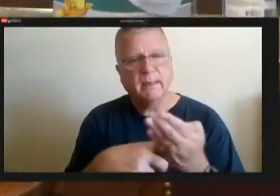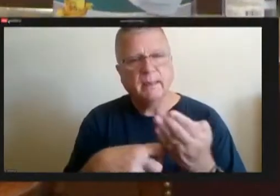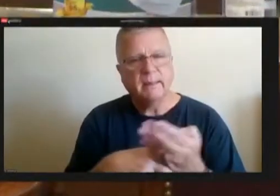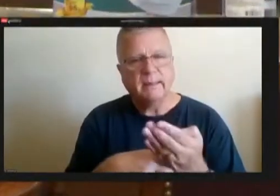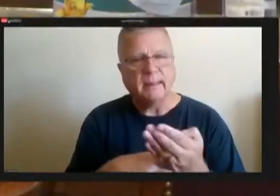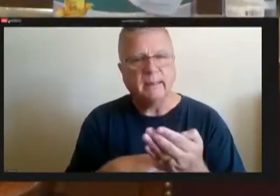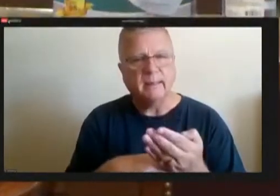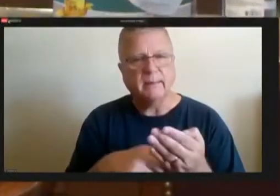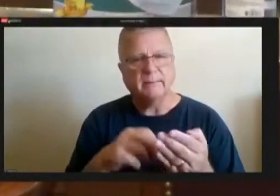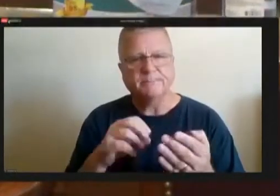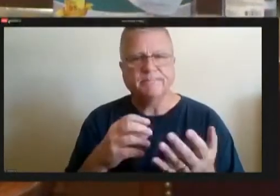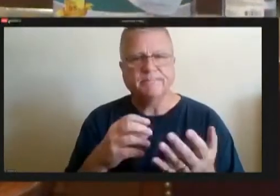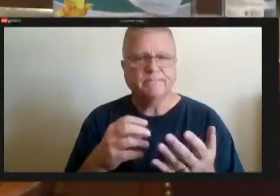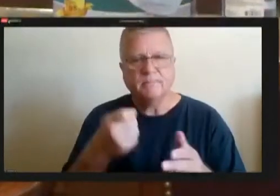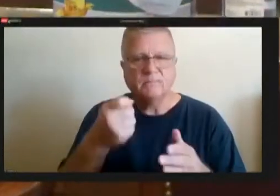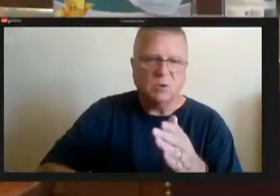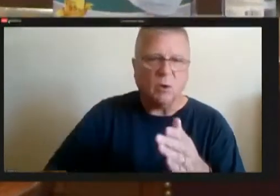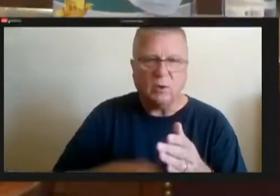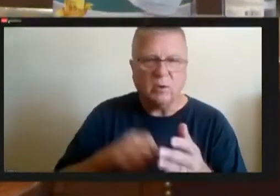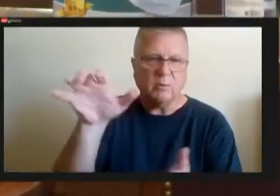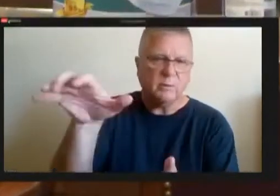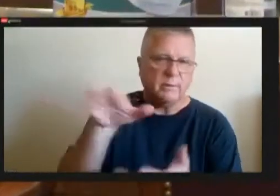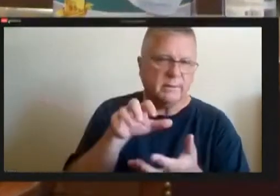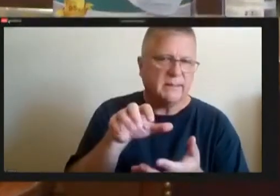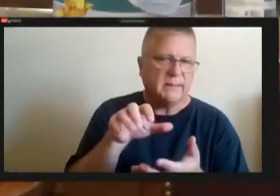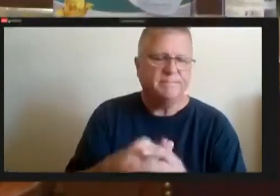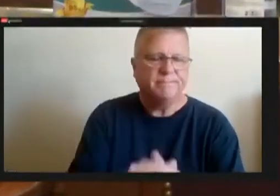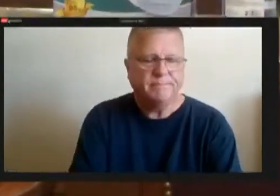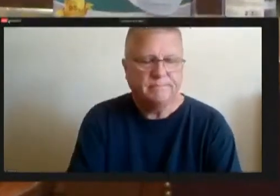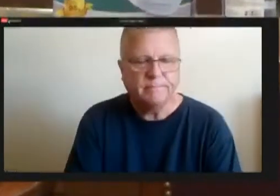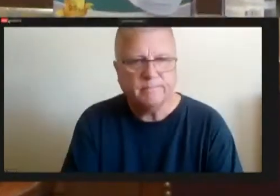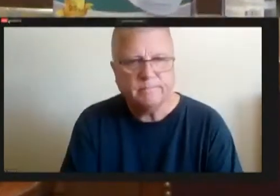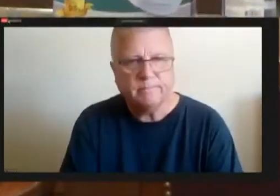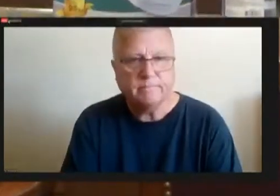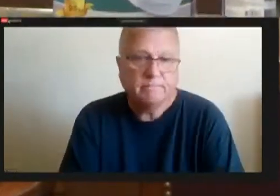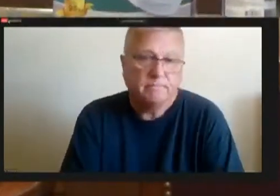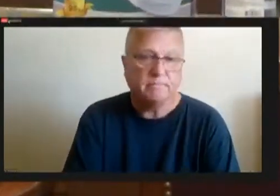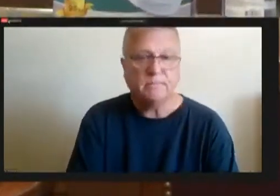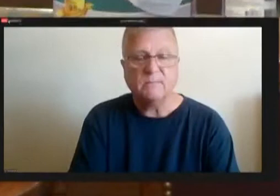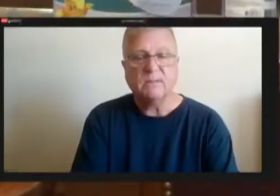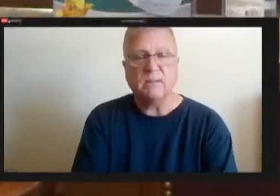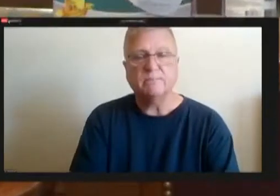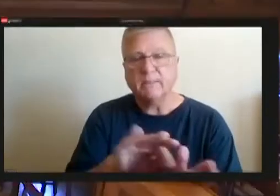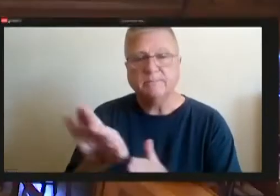You know amount that we receive. So that's an extra one support discussion.